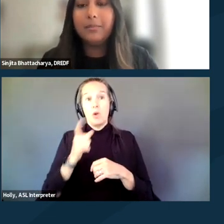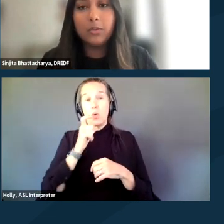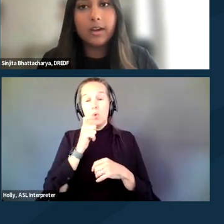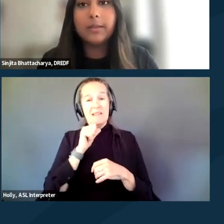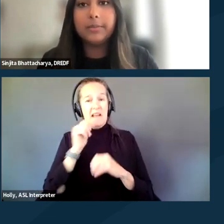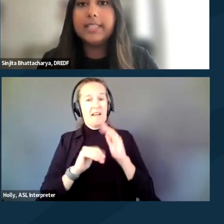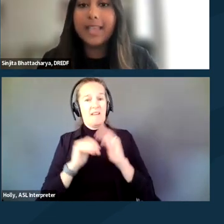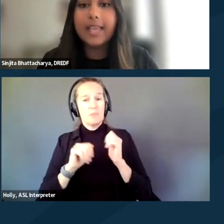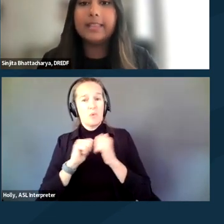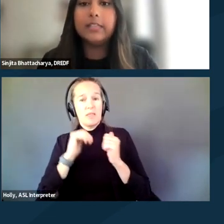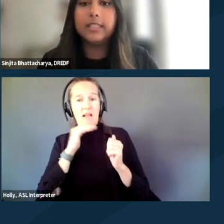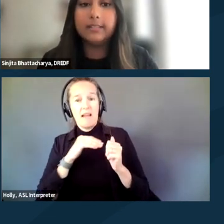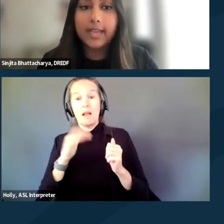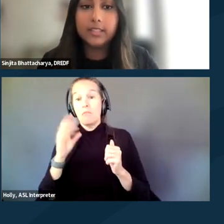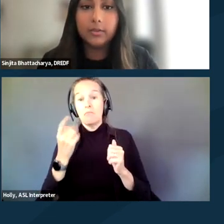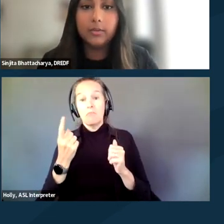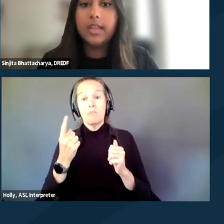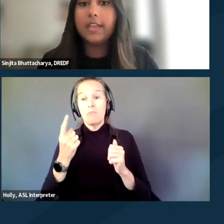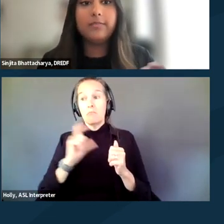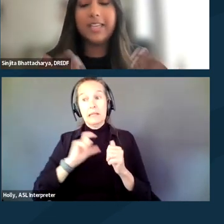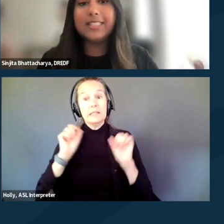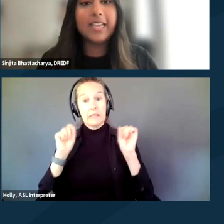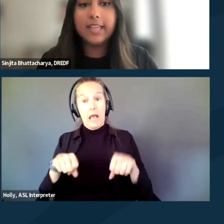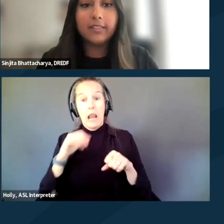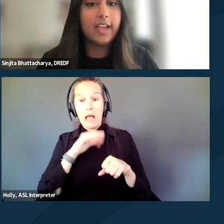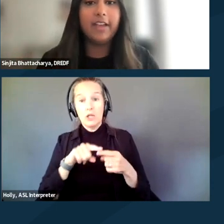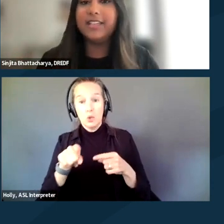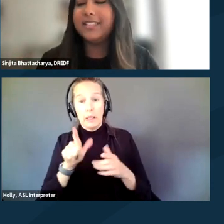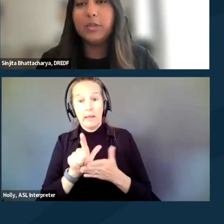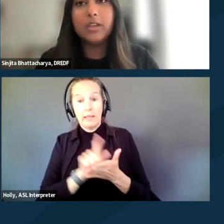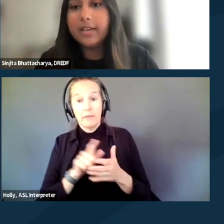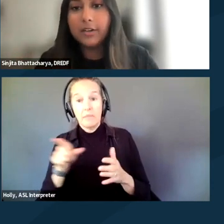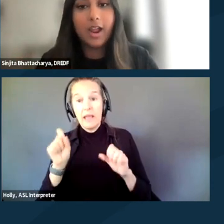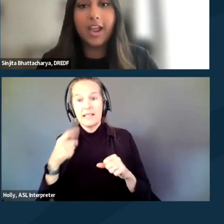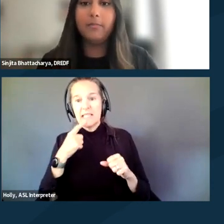be aware that police can legally lie to you. They can say that they have evidence that you committed a crime